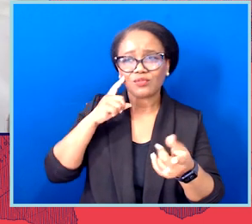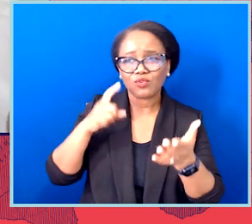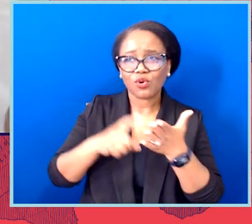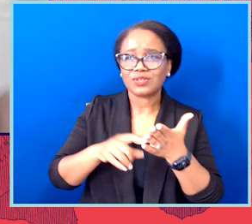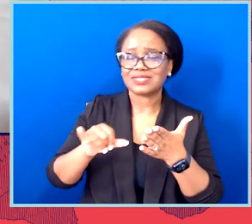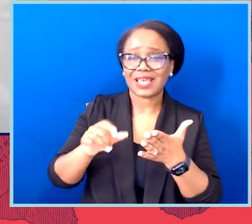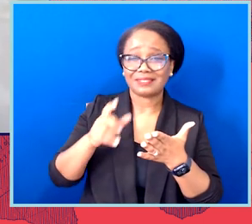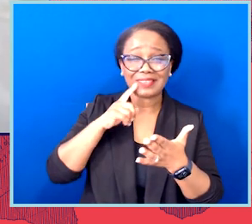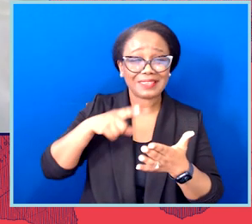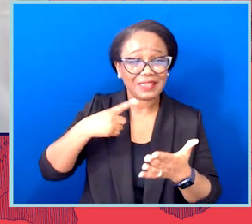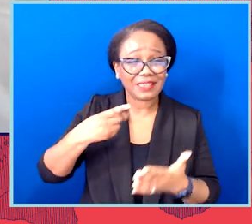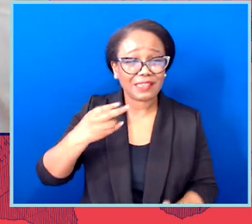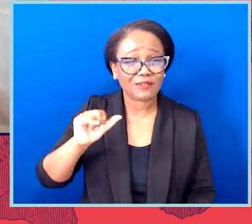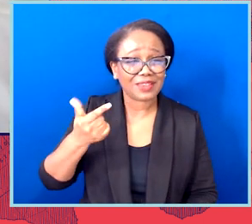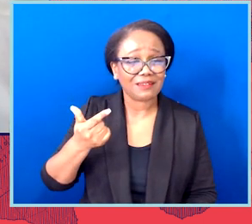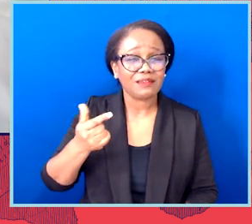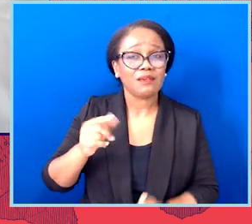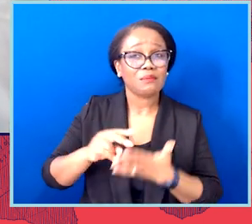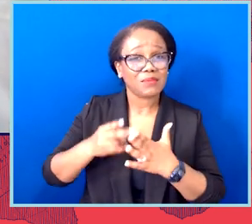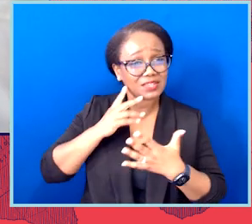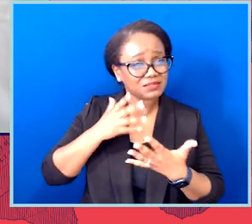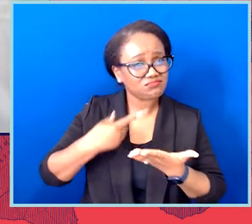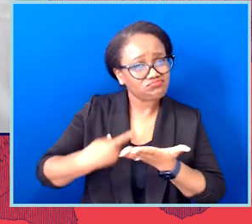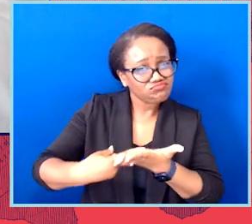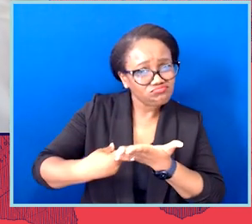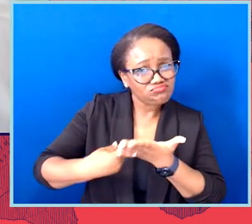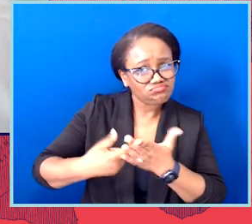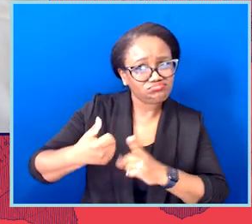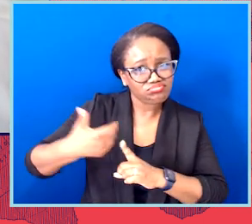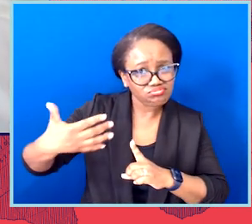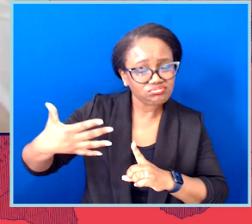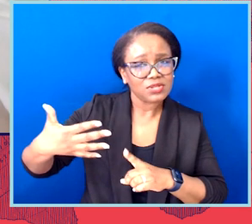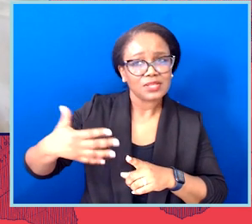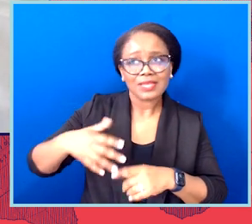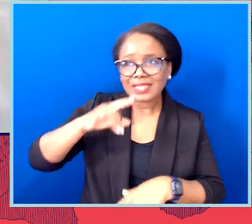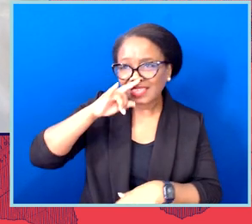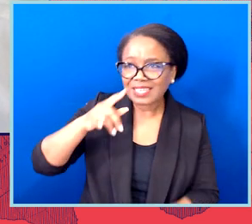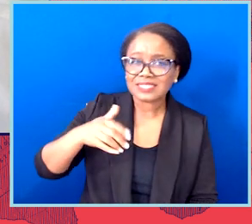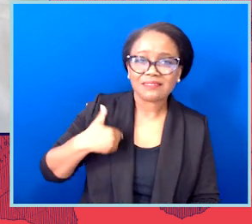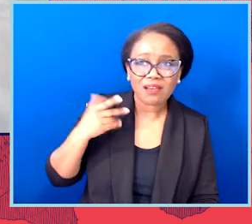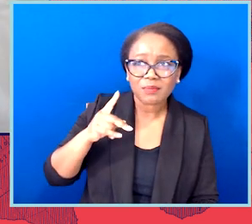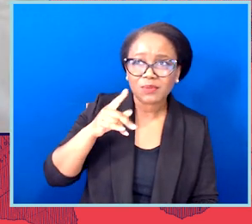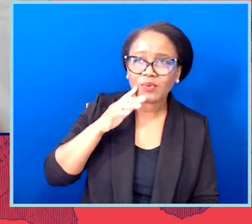And that has been a real trend. And some of these bills are so extreme.